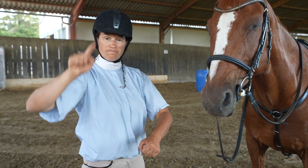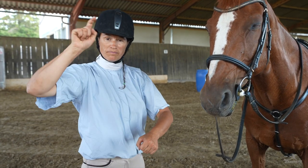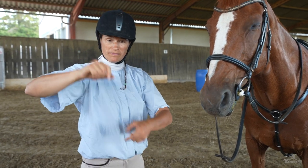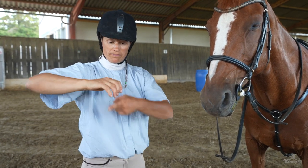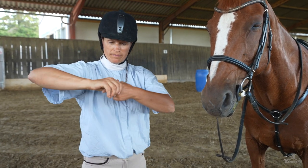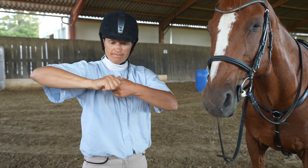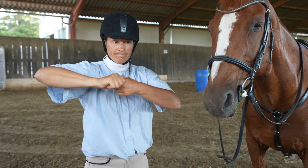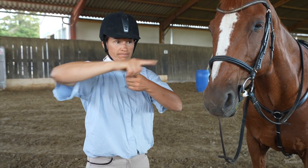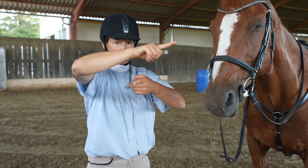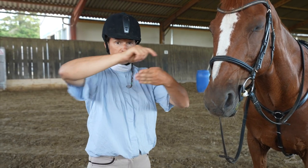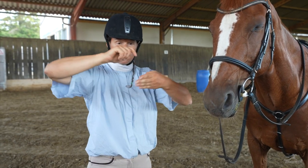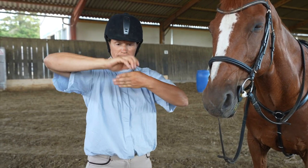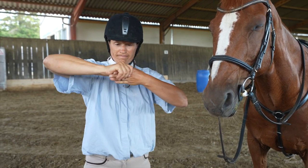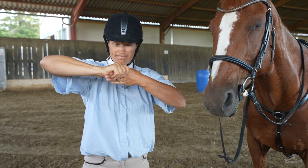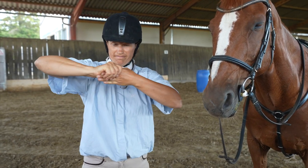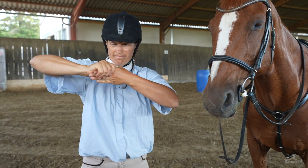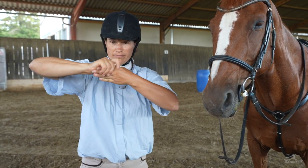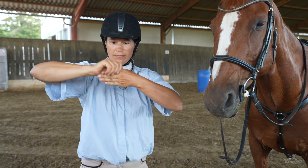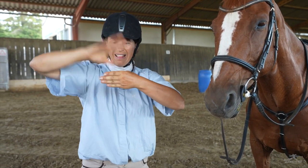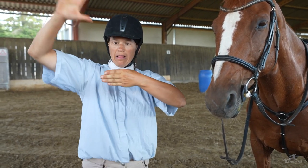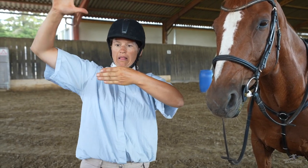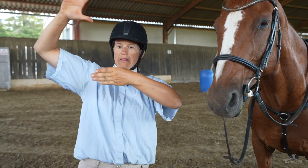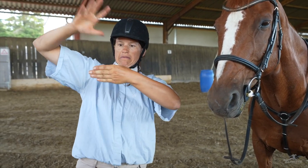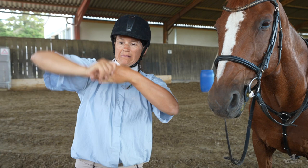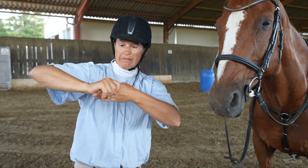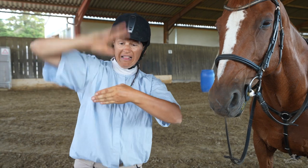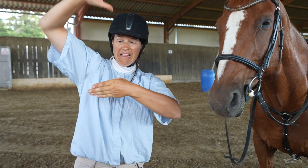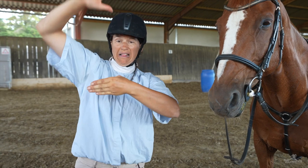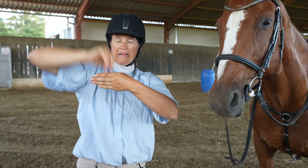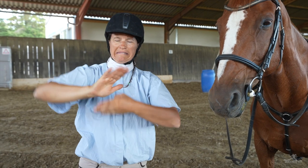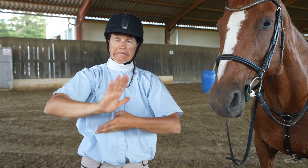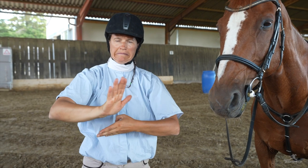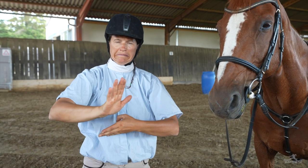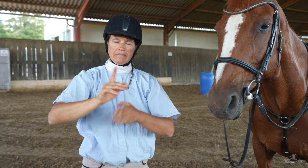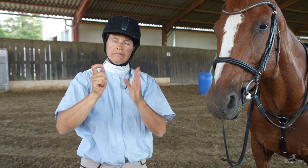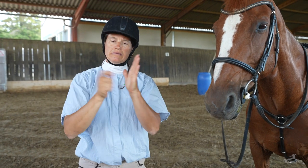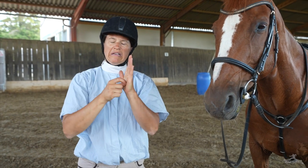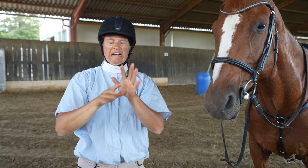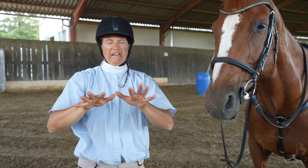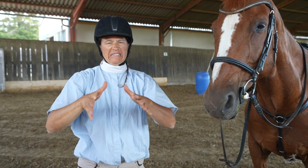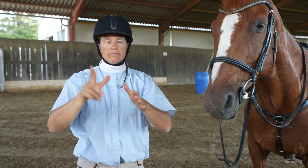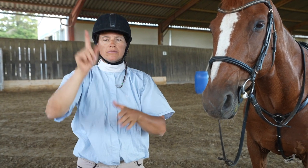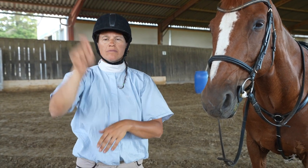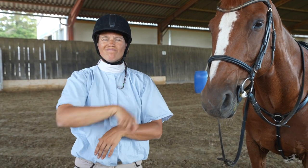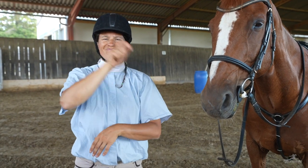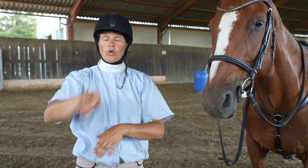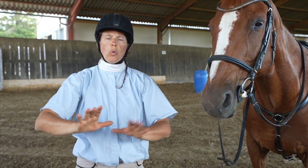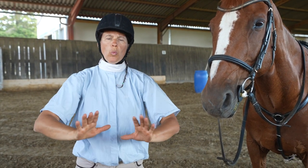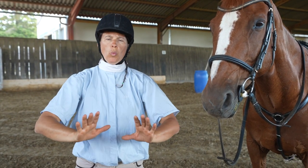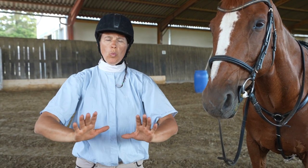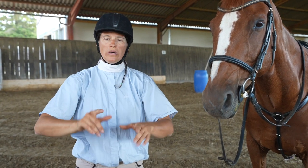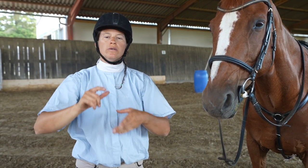open the gate gracefully in order to not lose points.